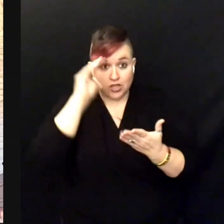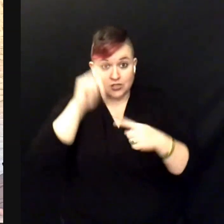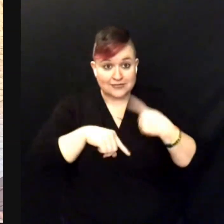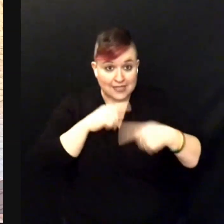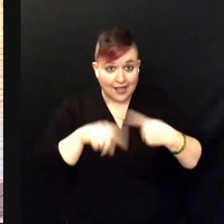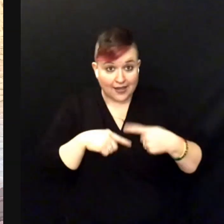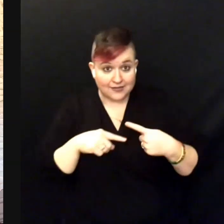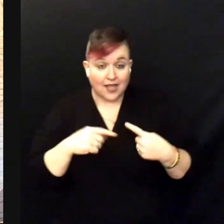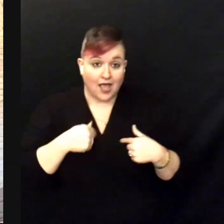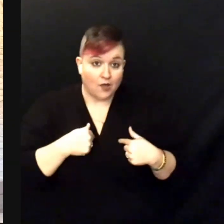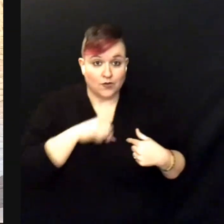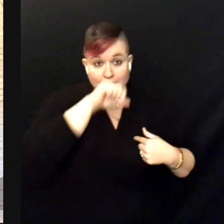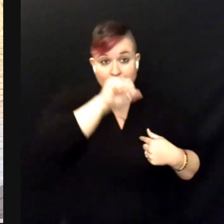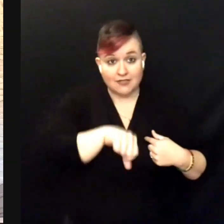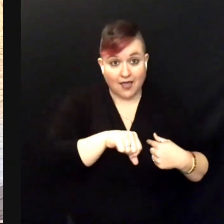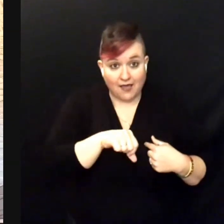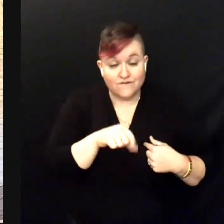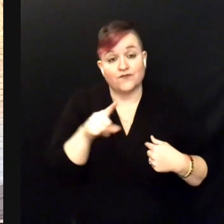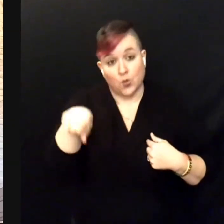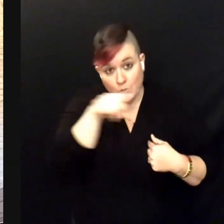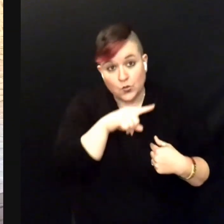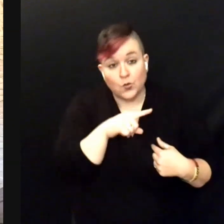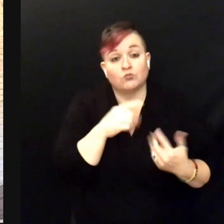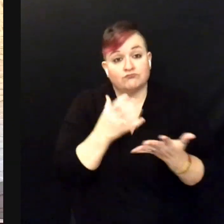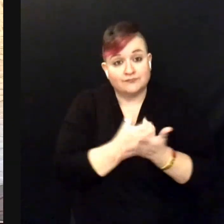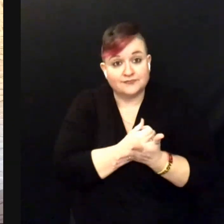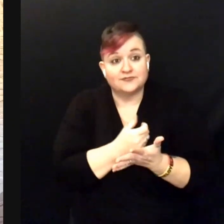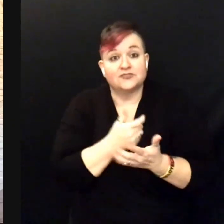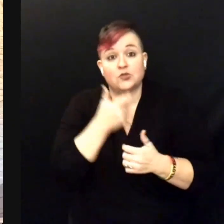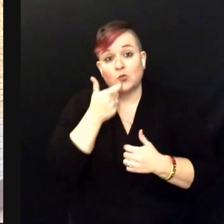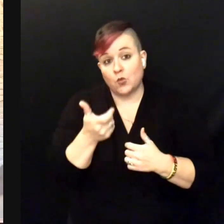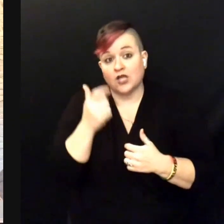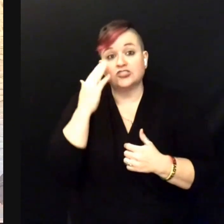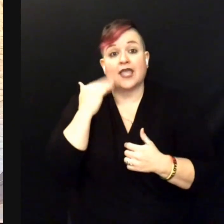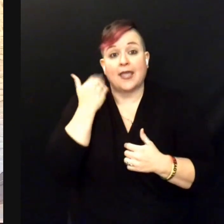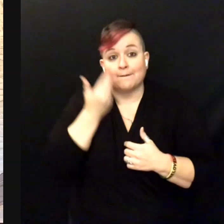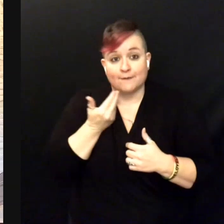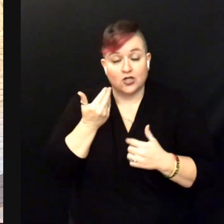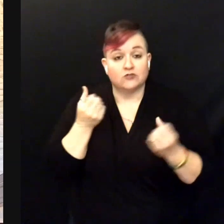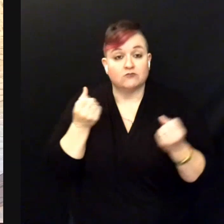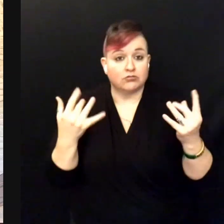I would love for you to take the time to watch Amber taking it away on this song